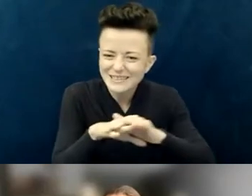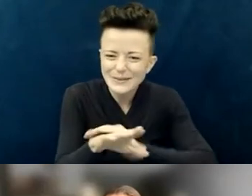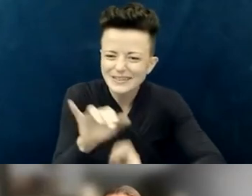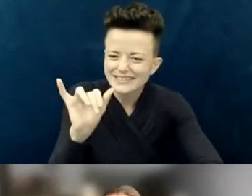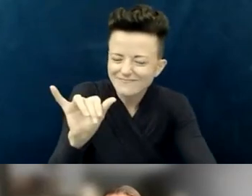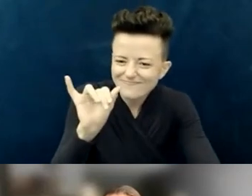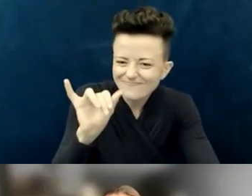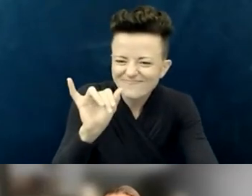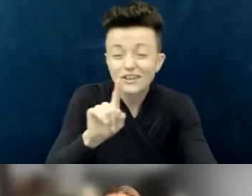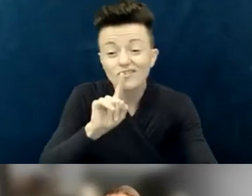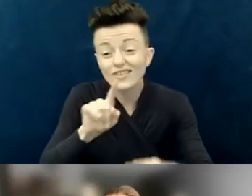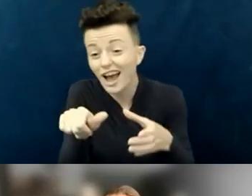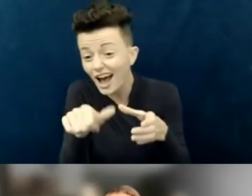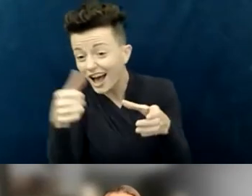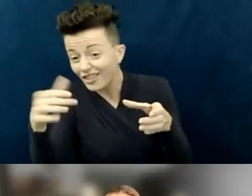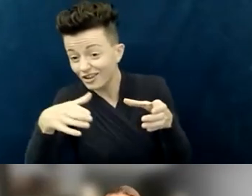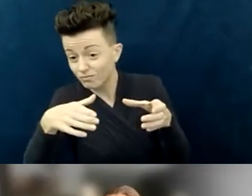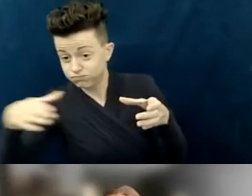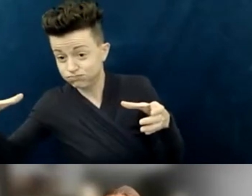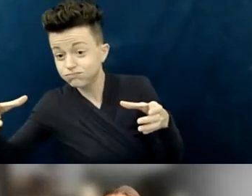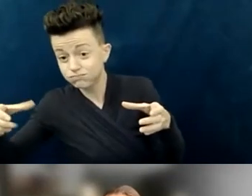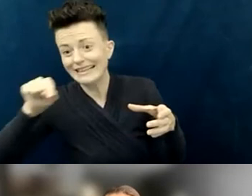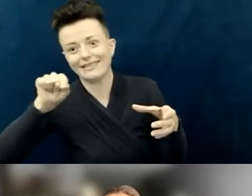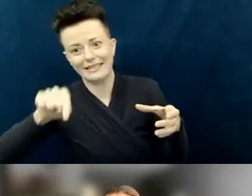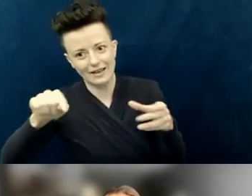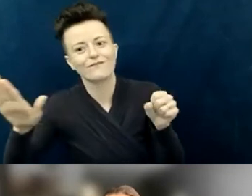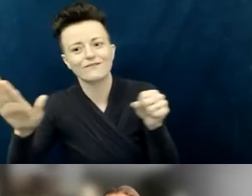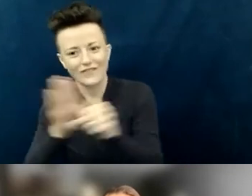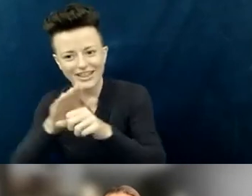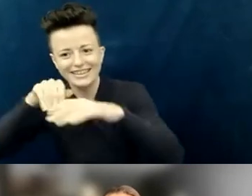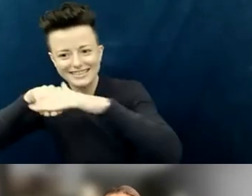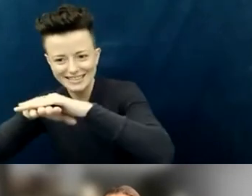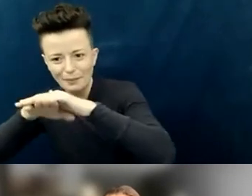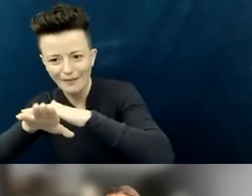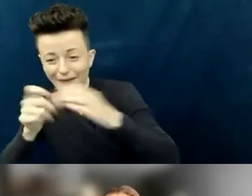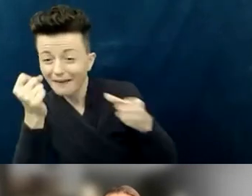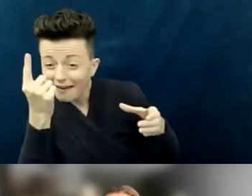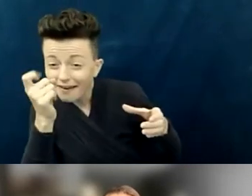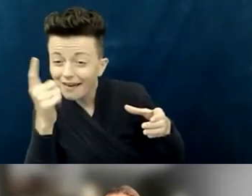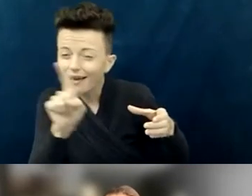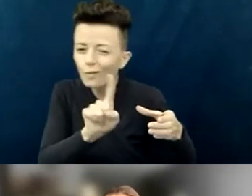it was the whole addition and how you got into the sanctuary where the focus was with the building.